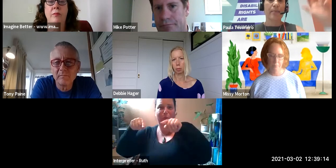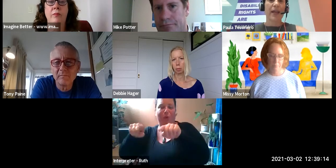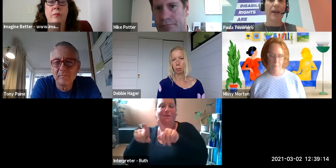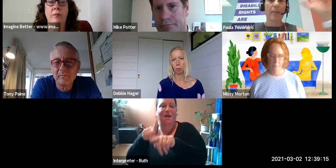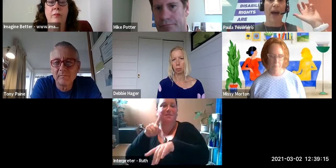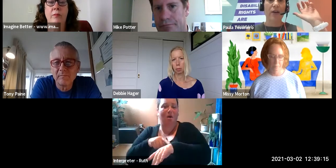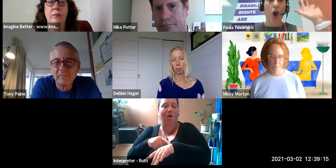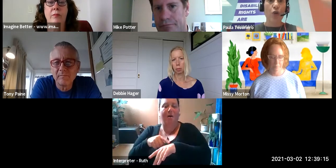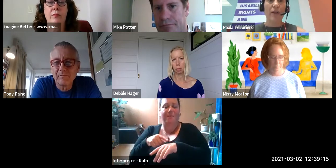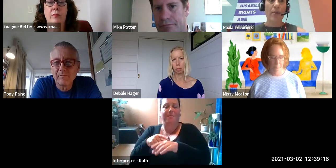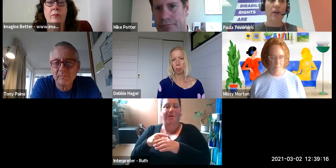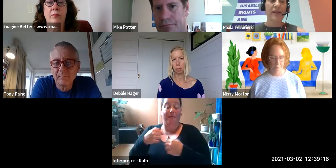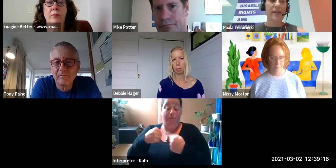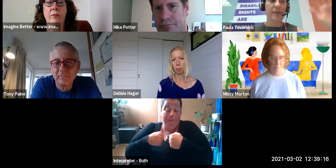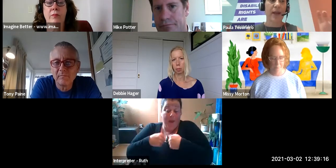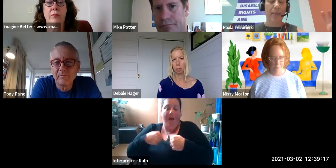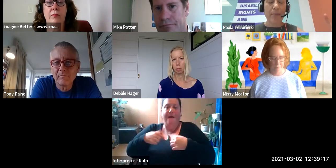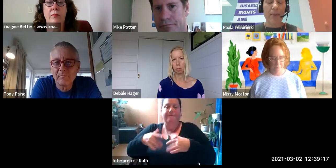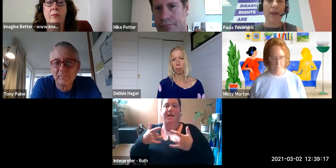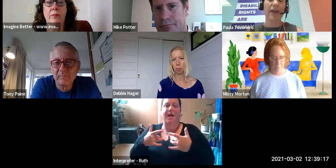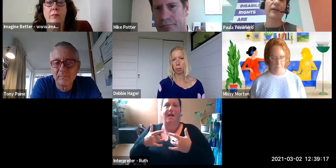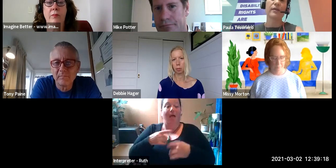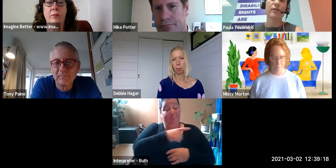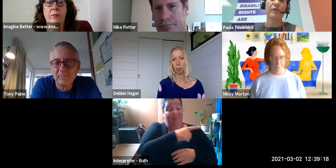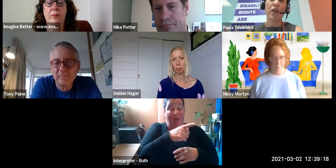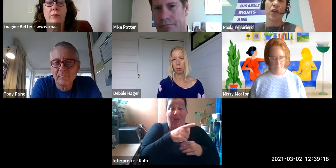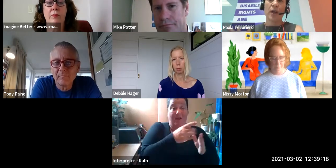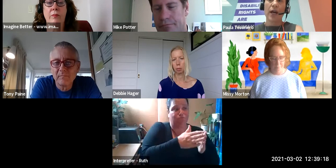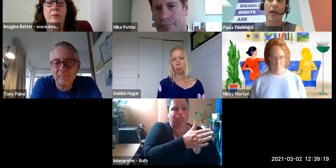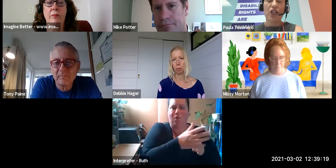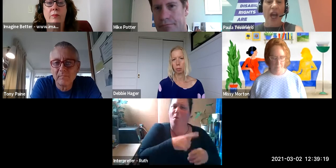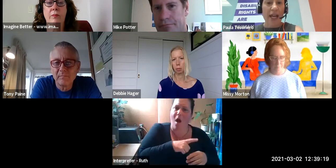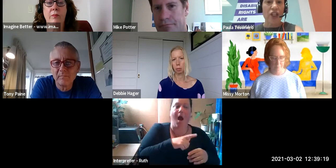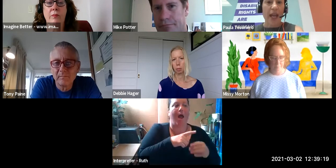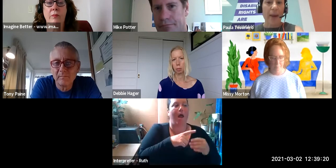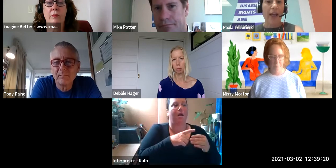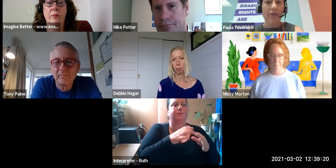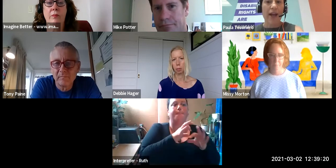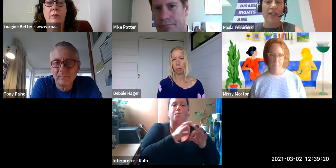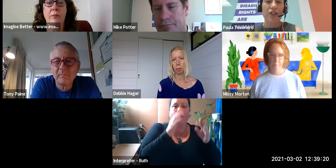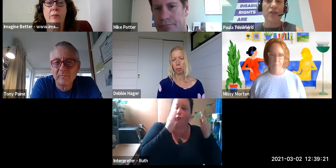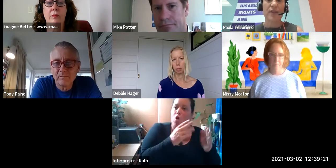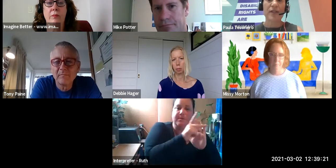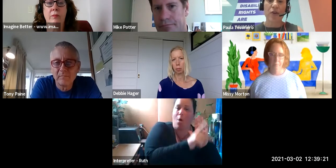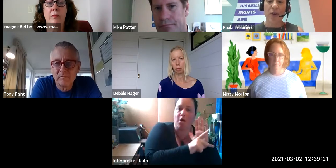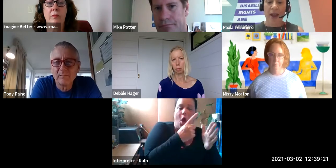been about only the policies, it's been a big sort of change campaign around attitudes.